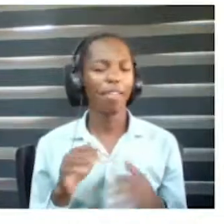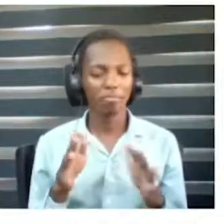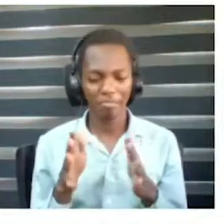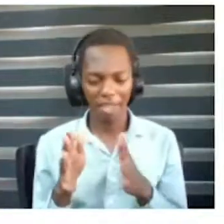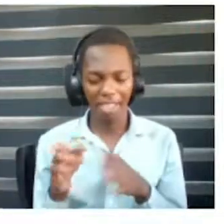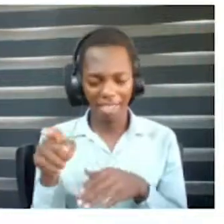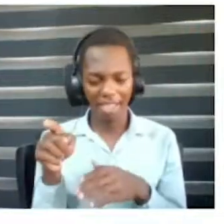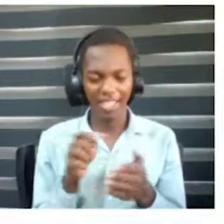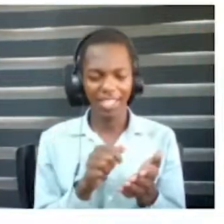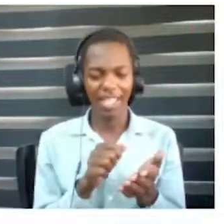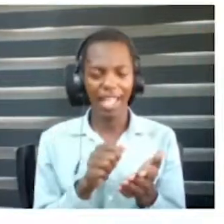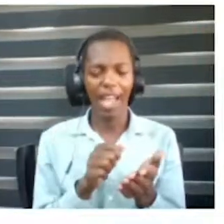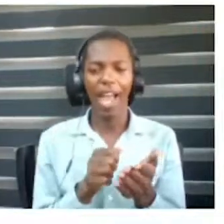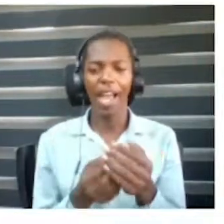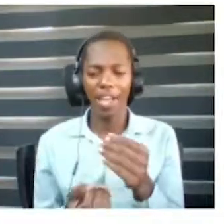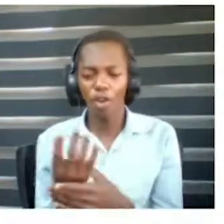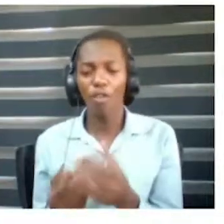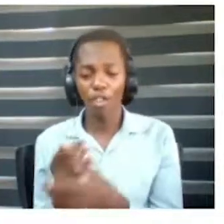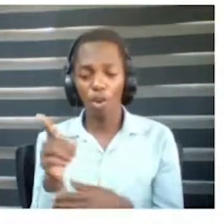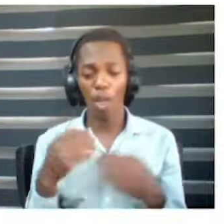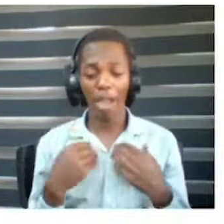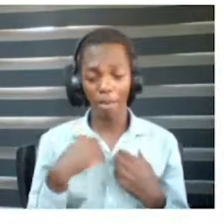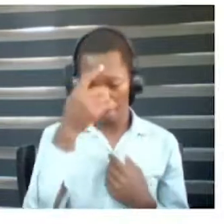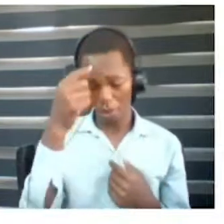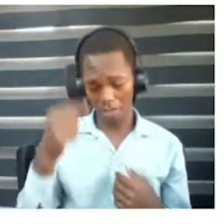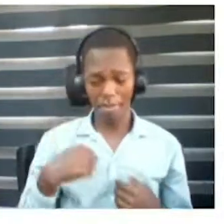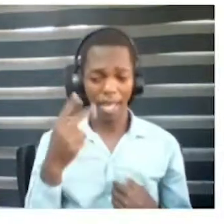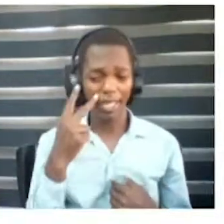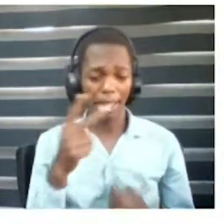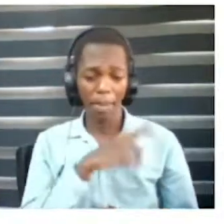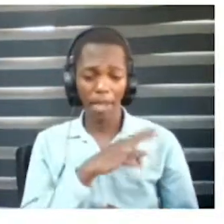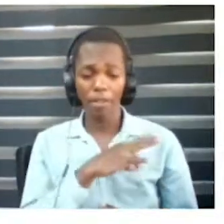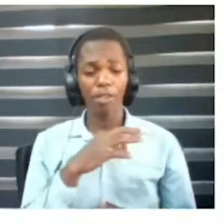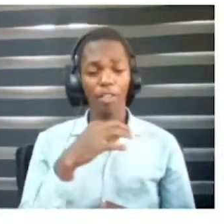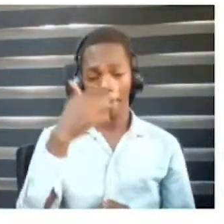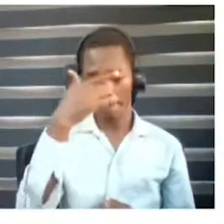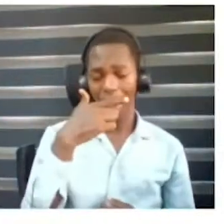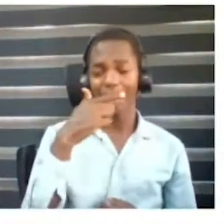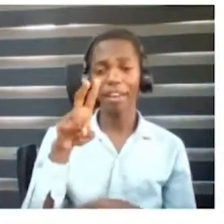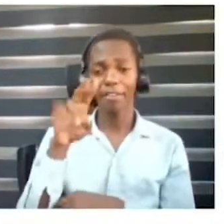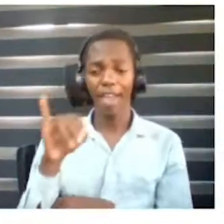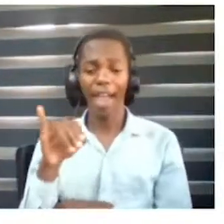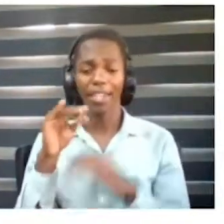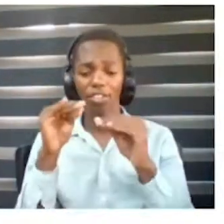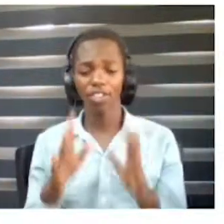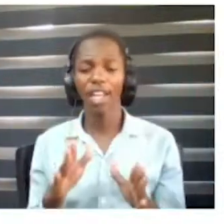I see the divert impact on blind and visually impaired